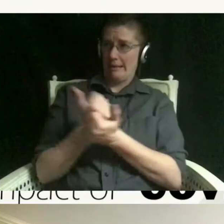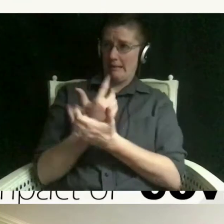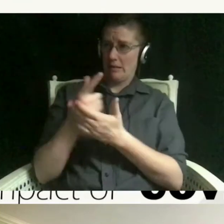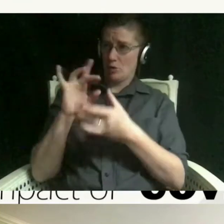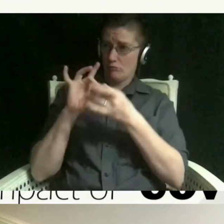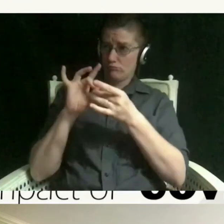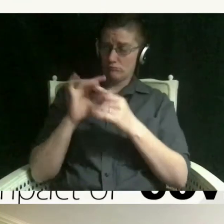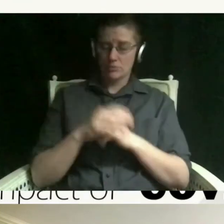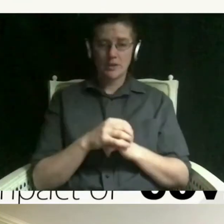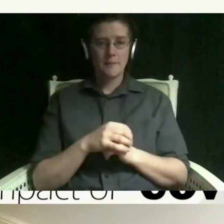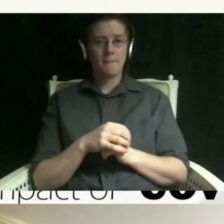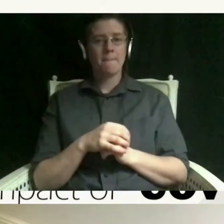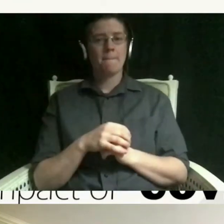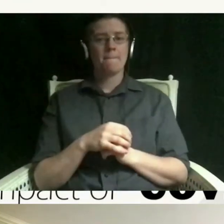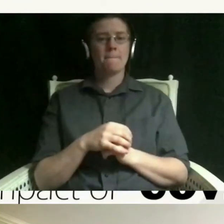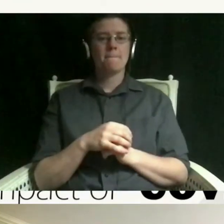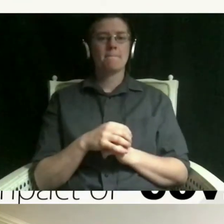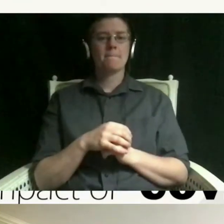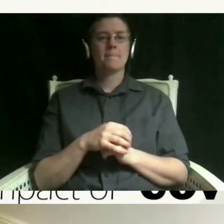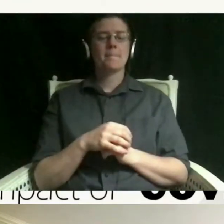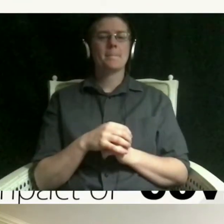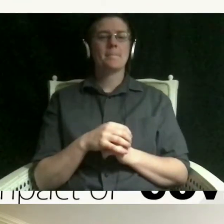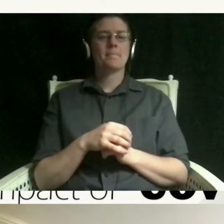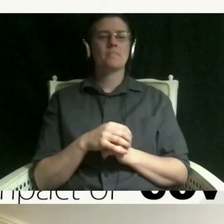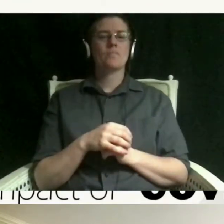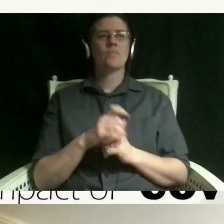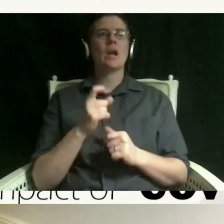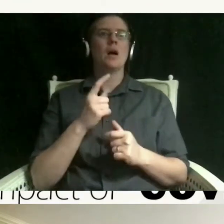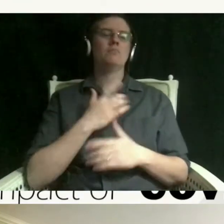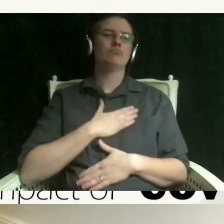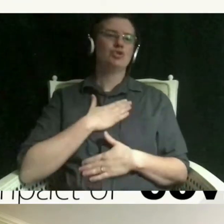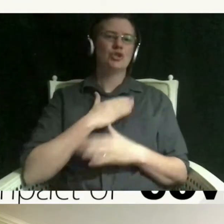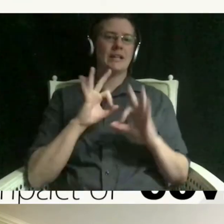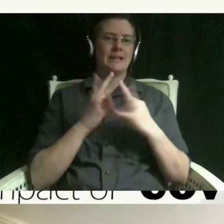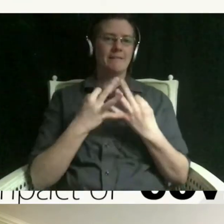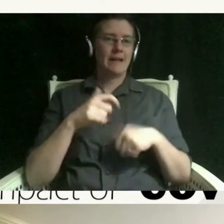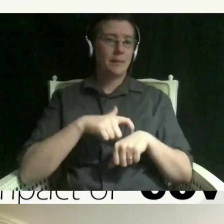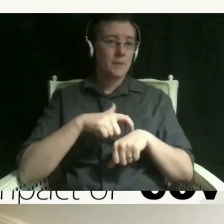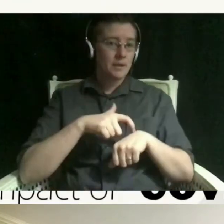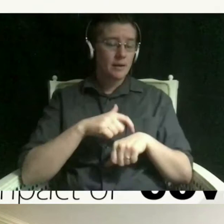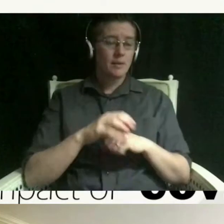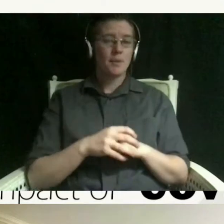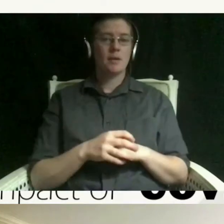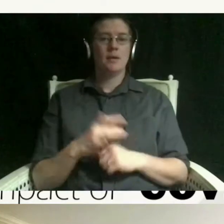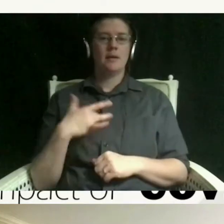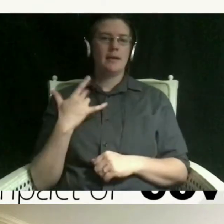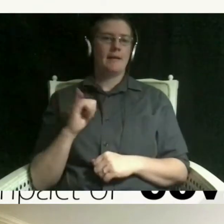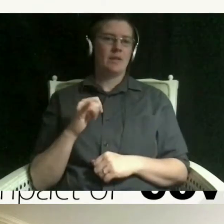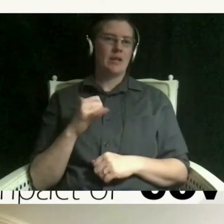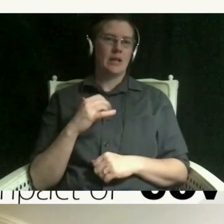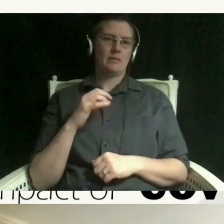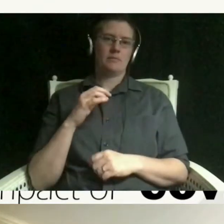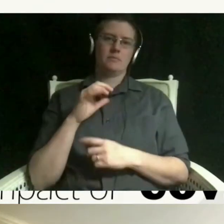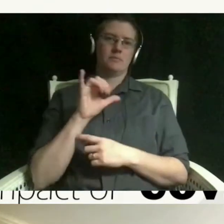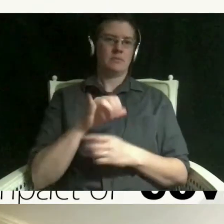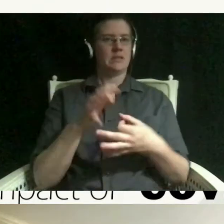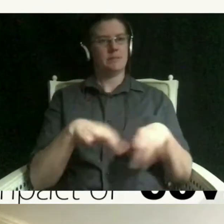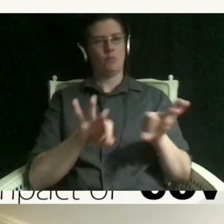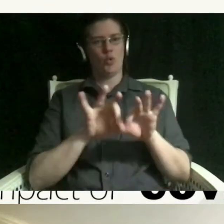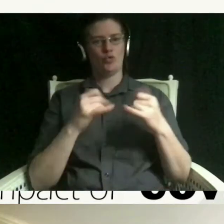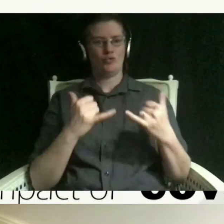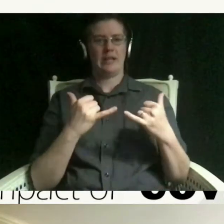mostly about appreciating the family time i feel like that's very critical now since we are all in